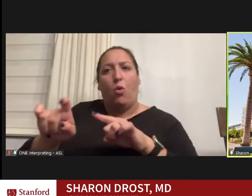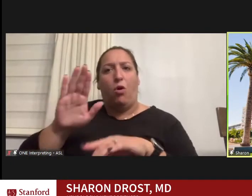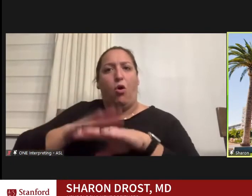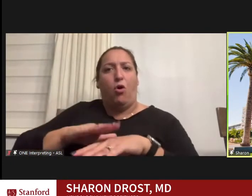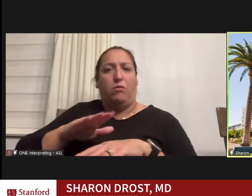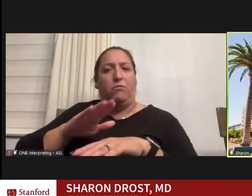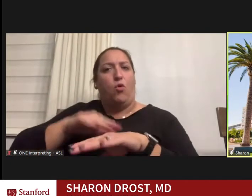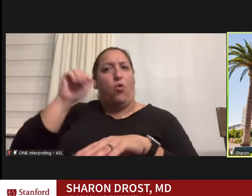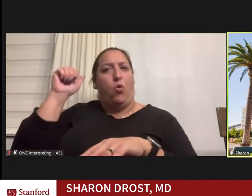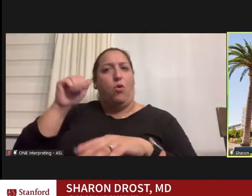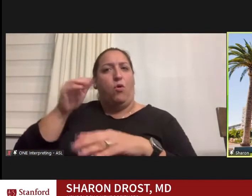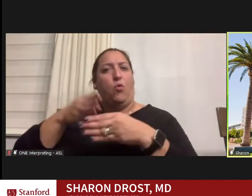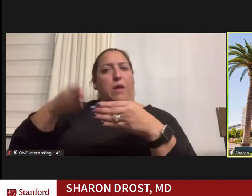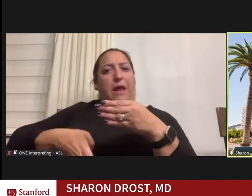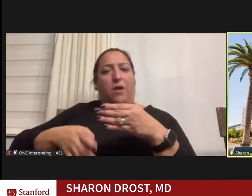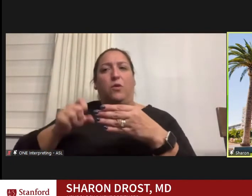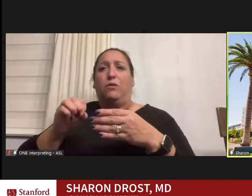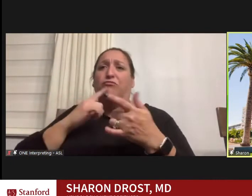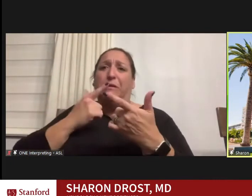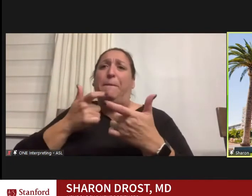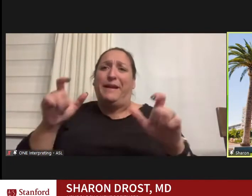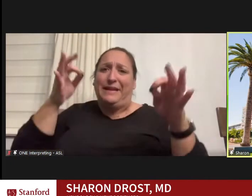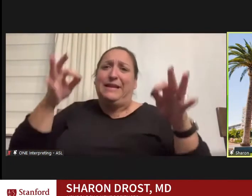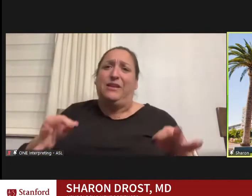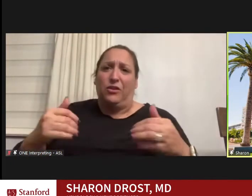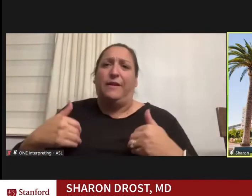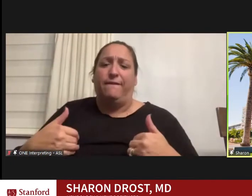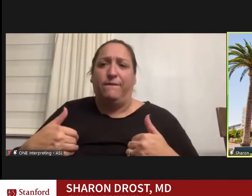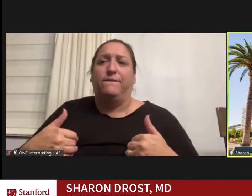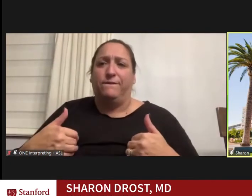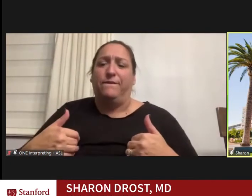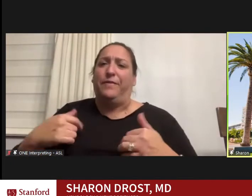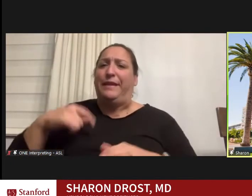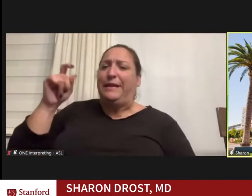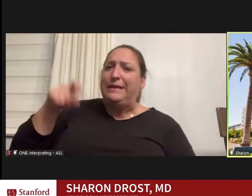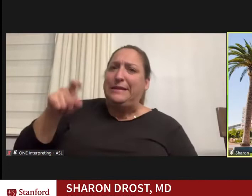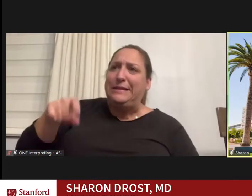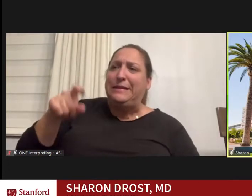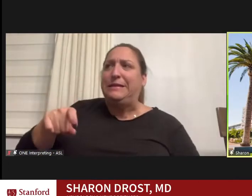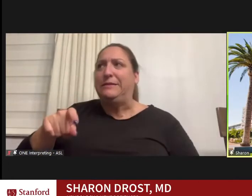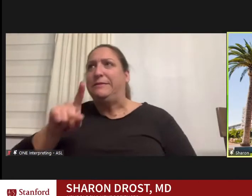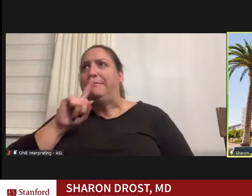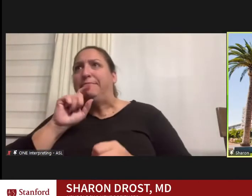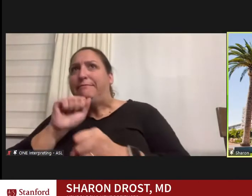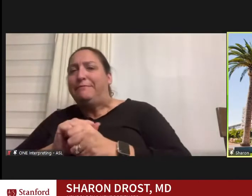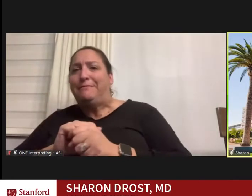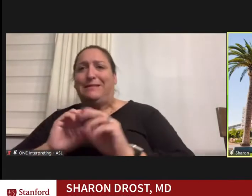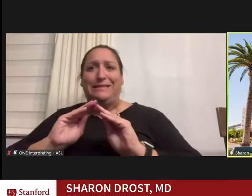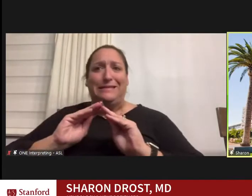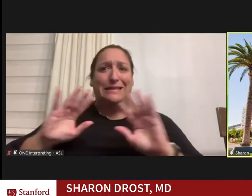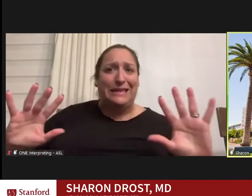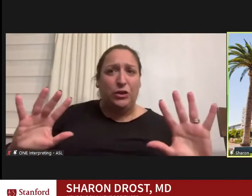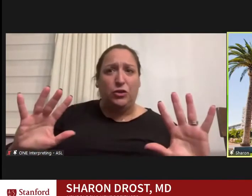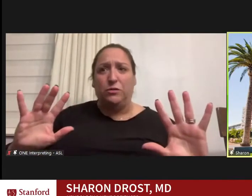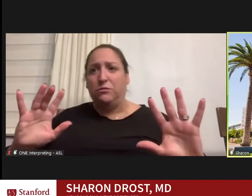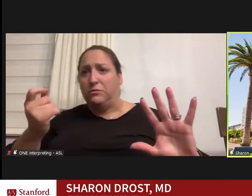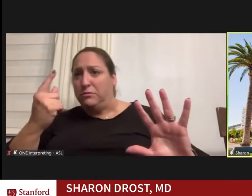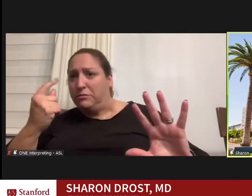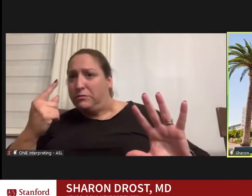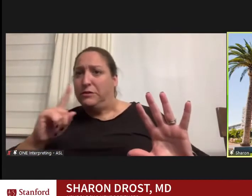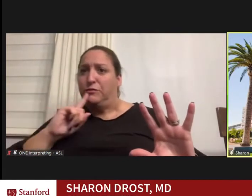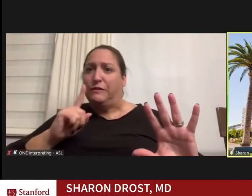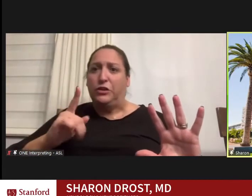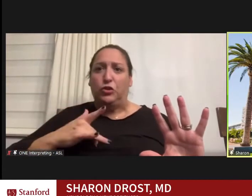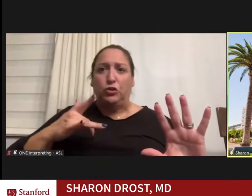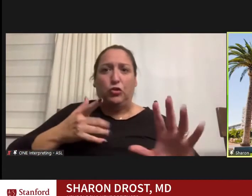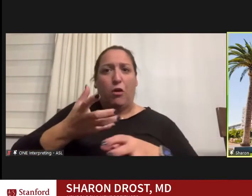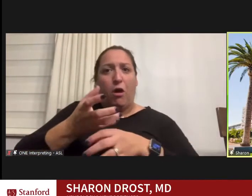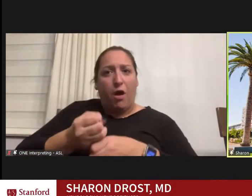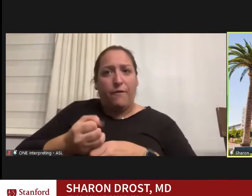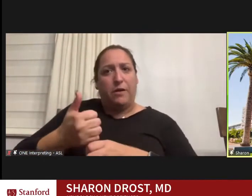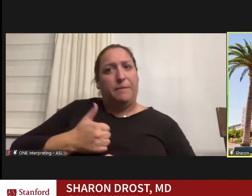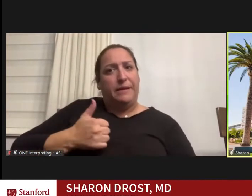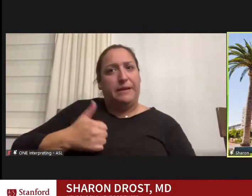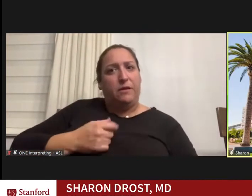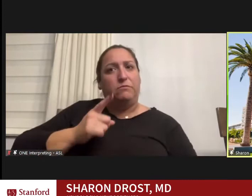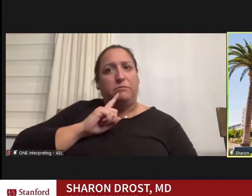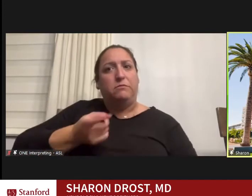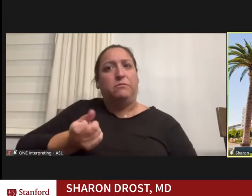So this was a big decision. I Needed to be clear and sure that I could perform